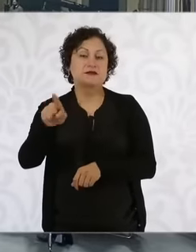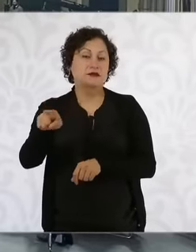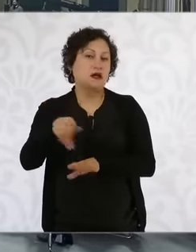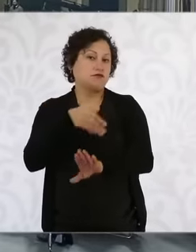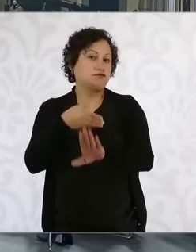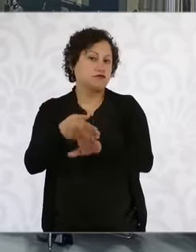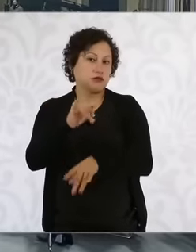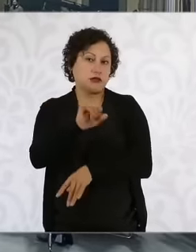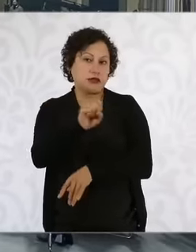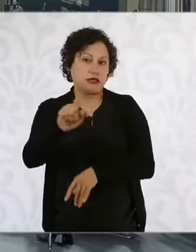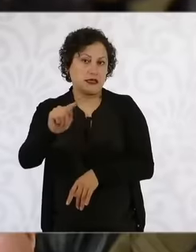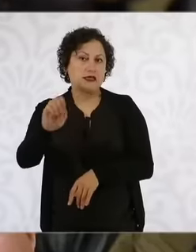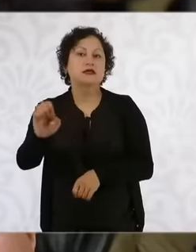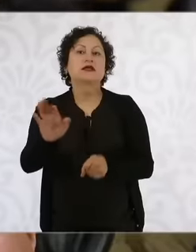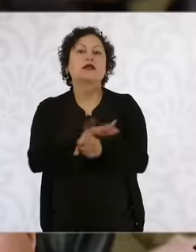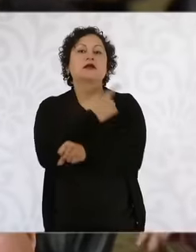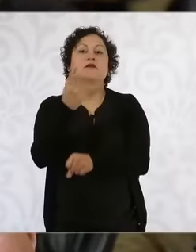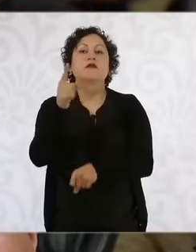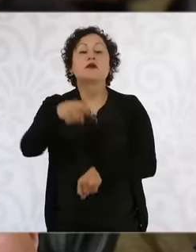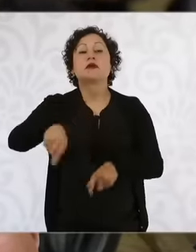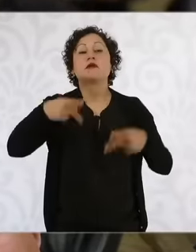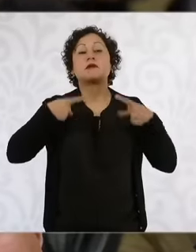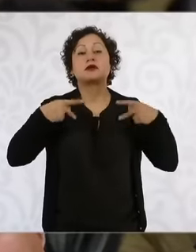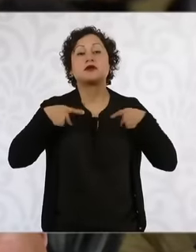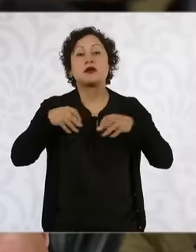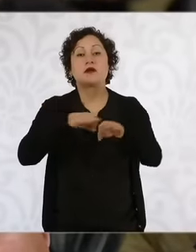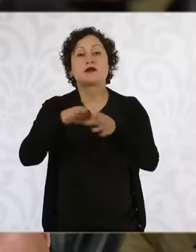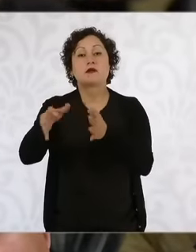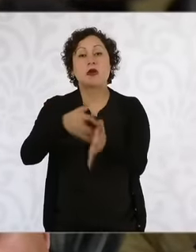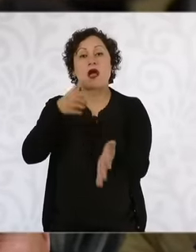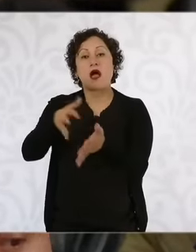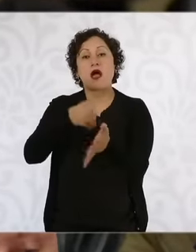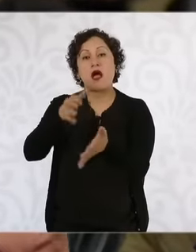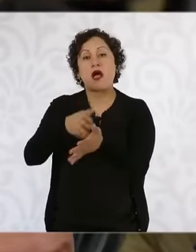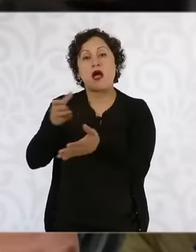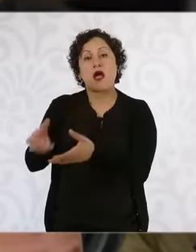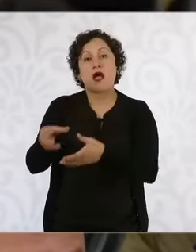obviously the contribution that those workers, the officials, the middle managers give, is much